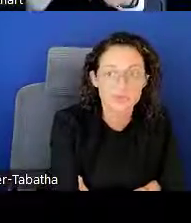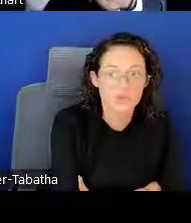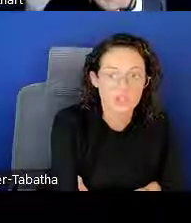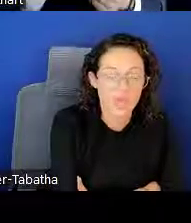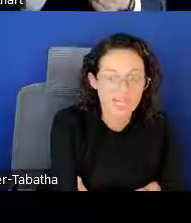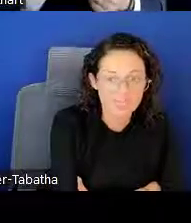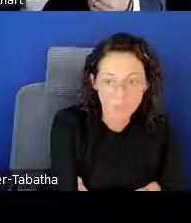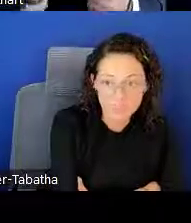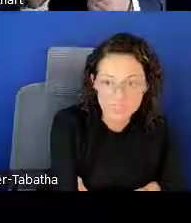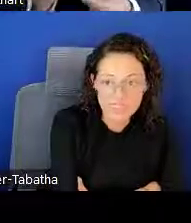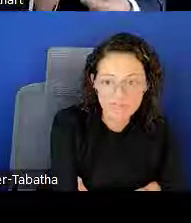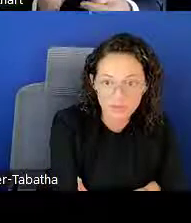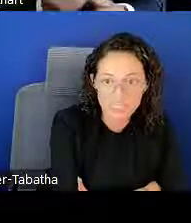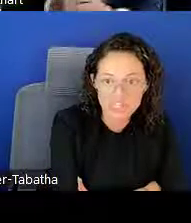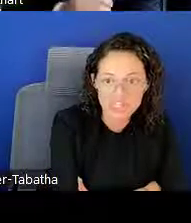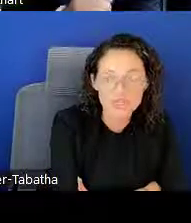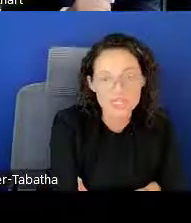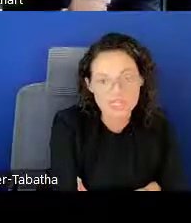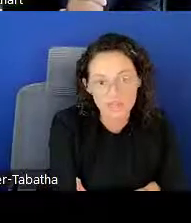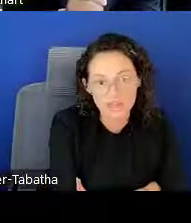You can also export this information to Excel.